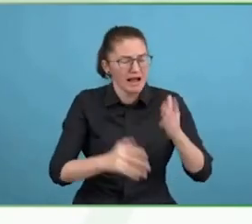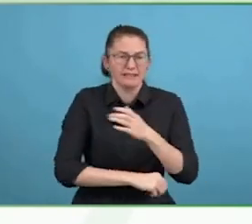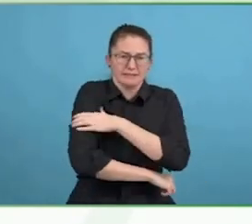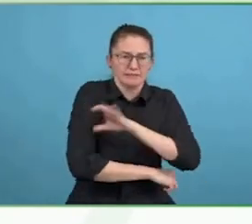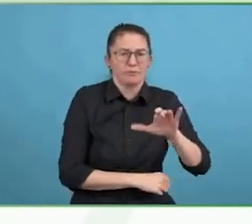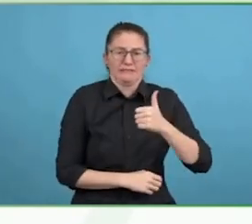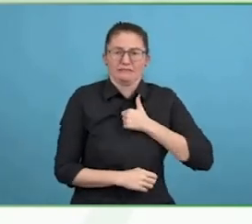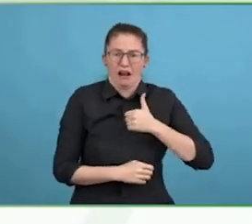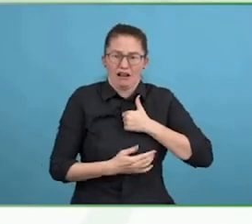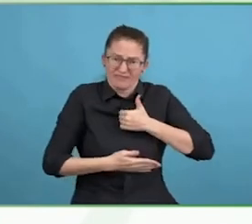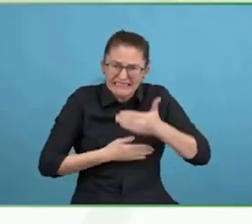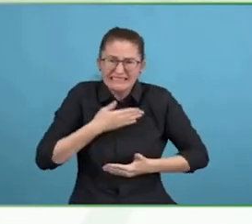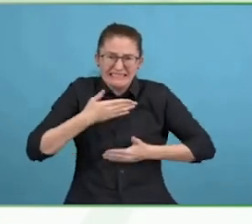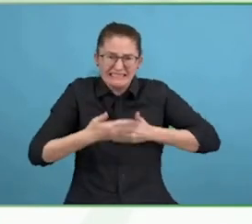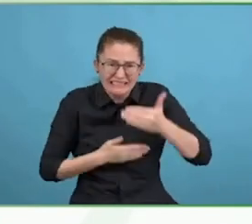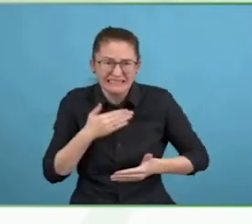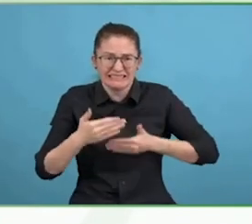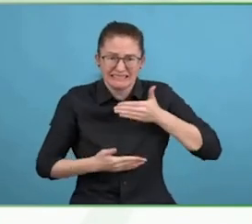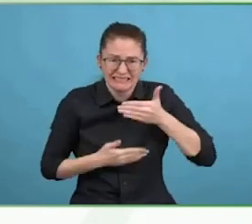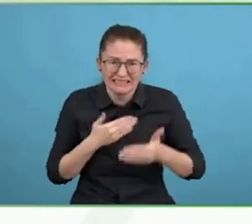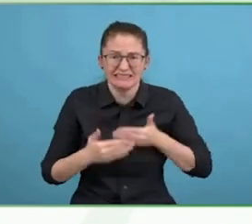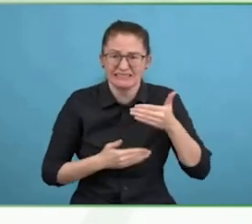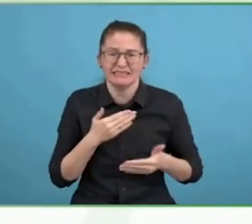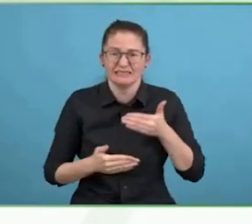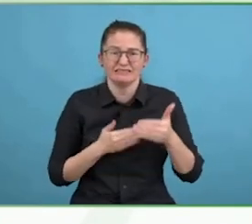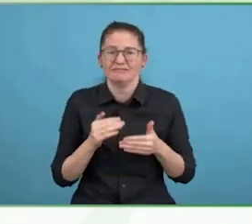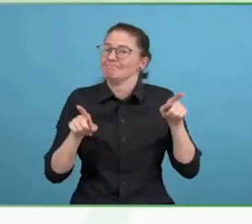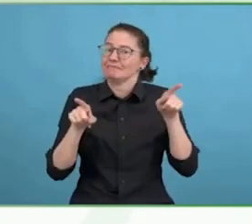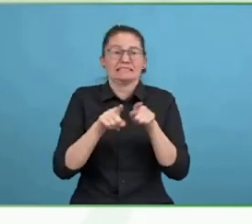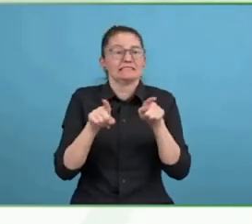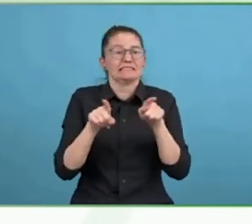Giles' website and your organisation Can you give it to us?